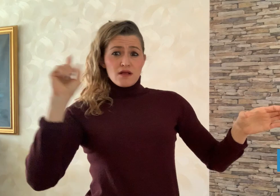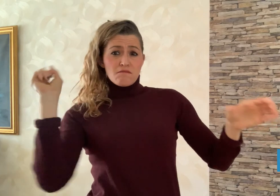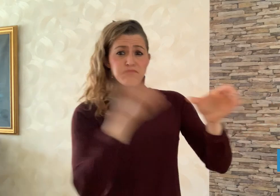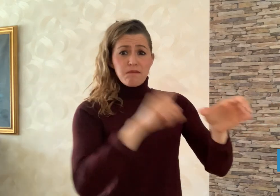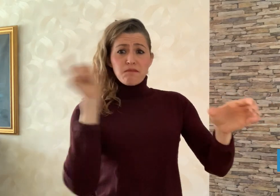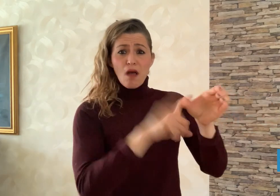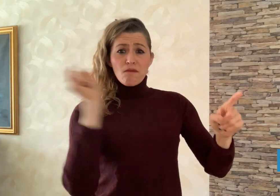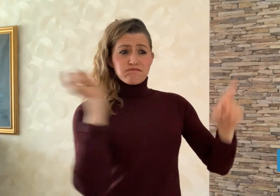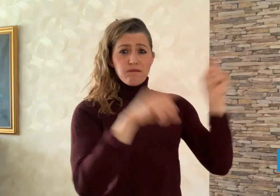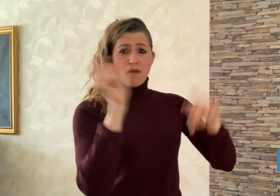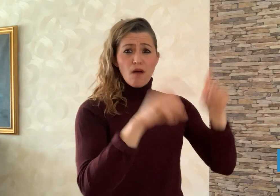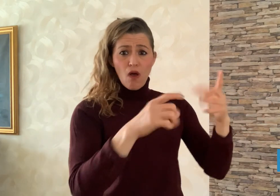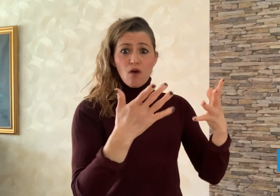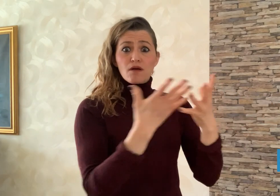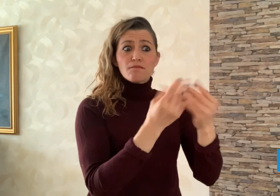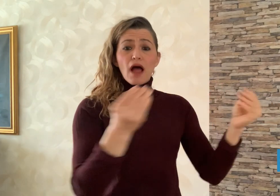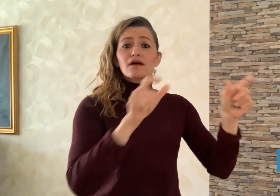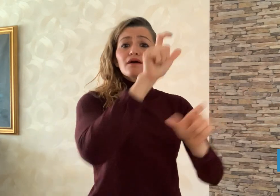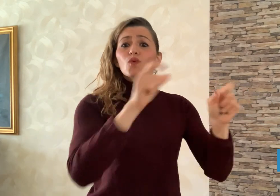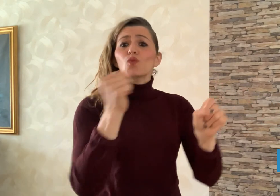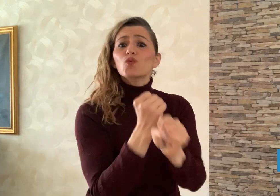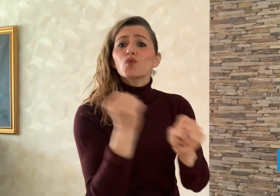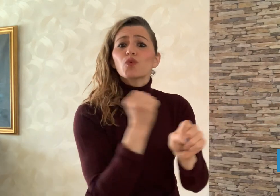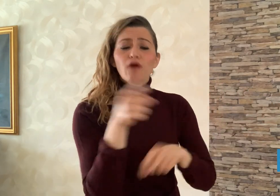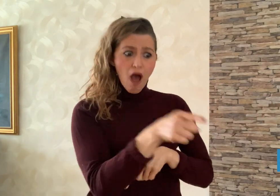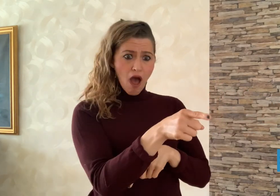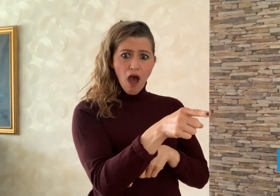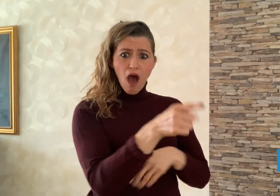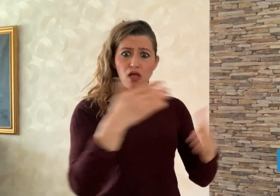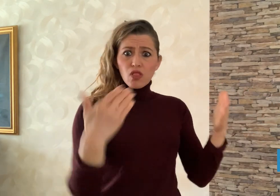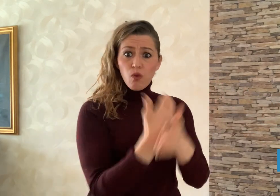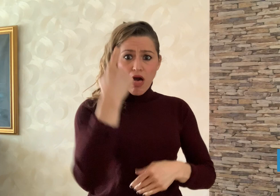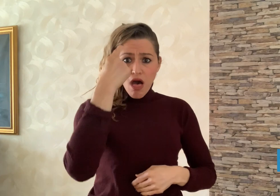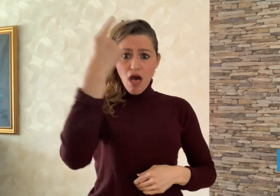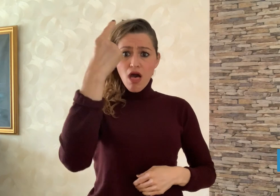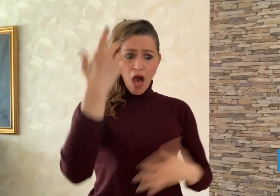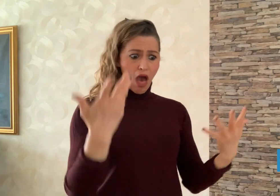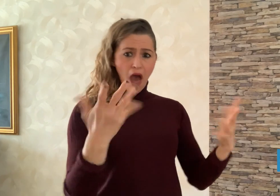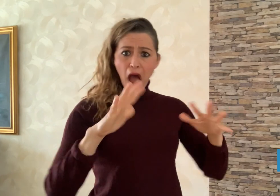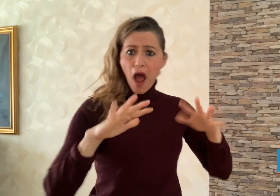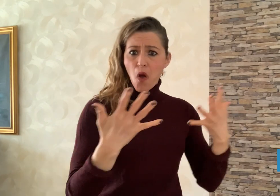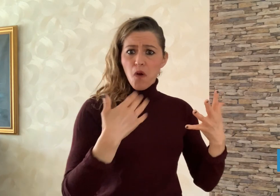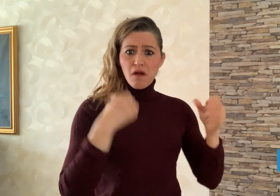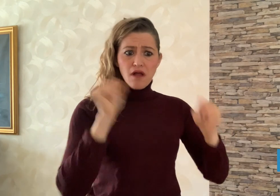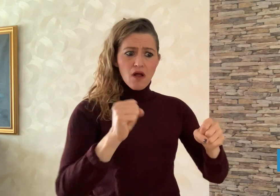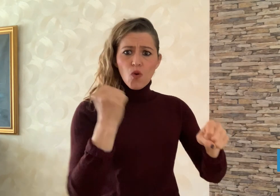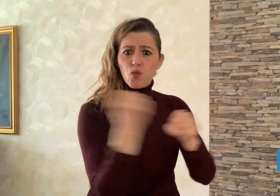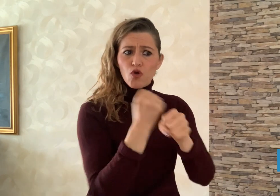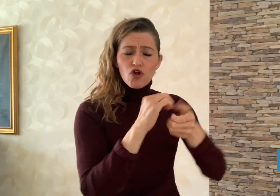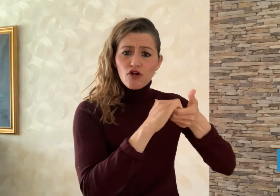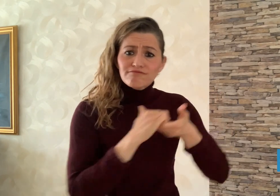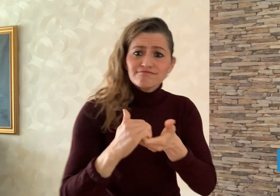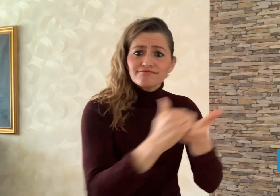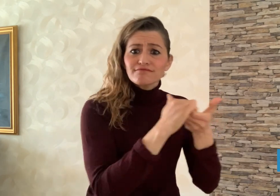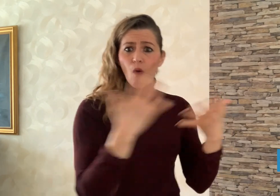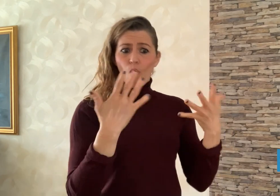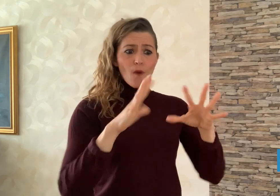find new ways to work together, family members keep in touch,